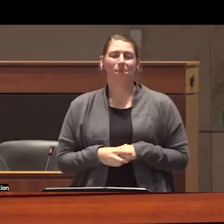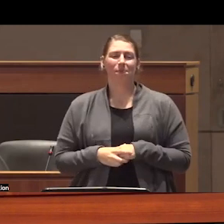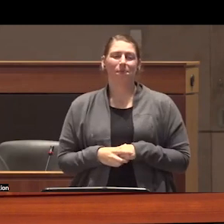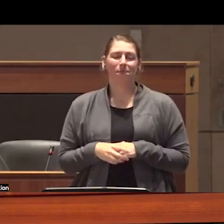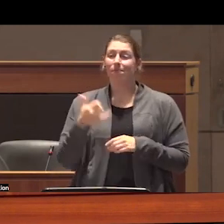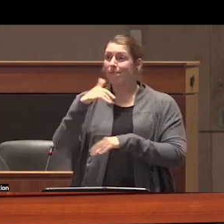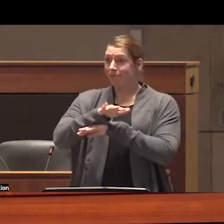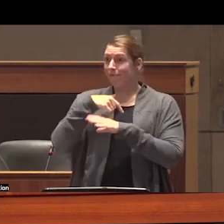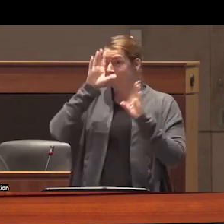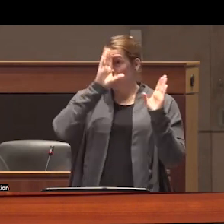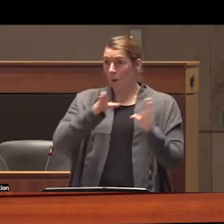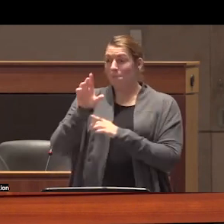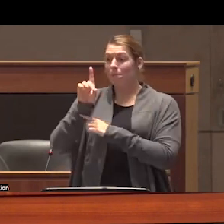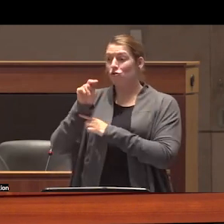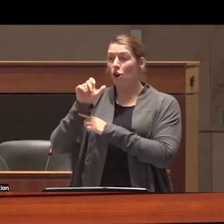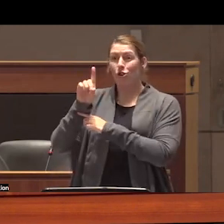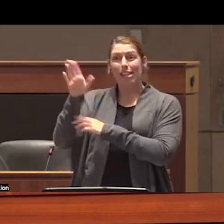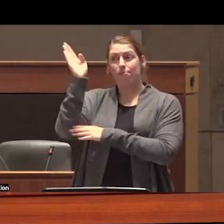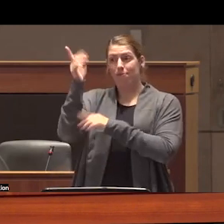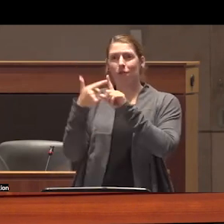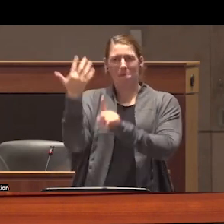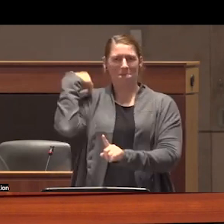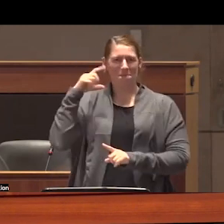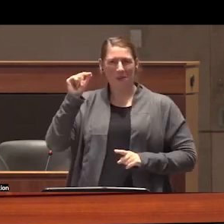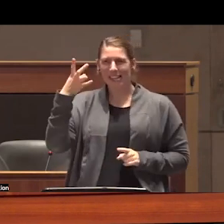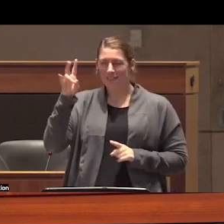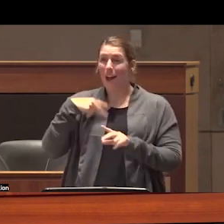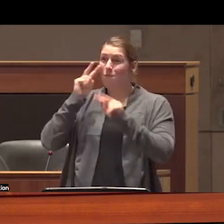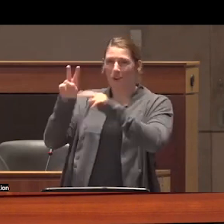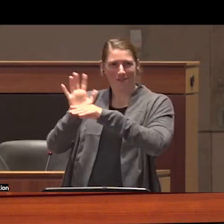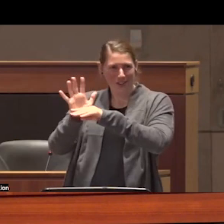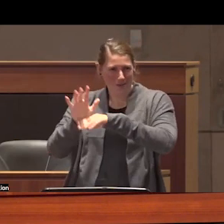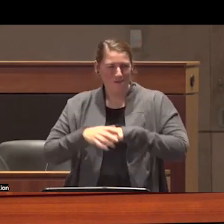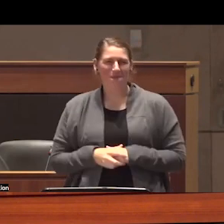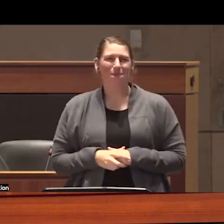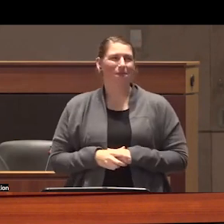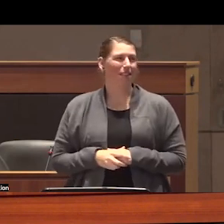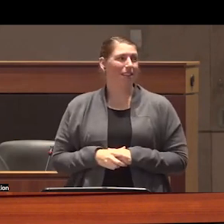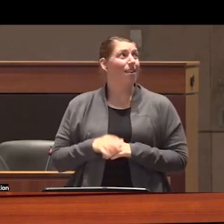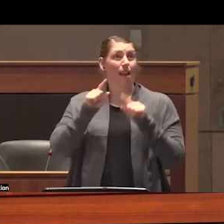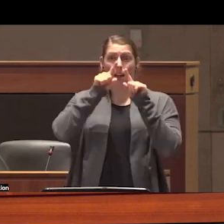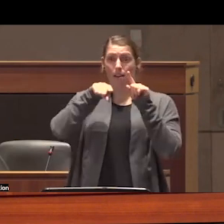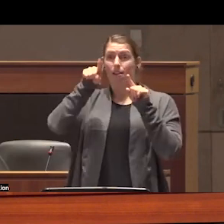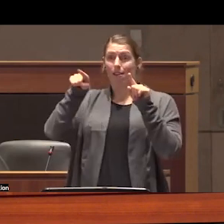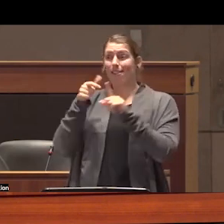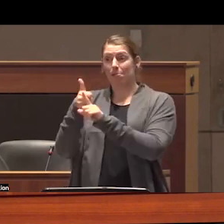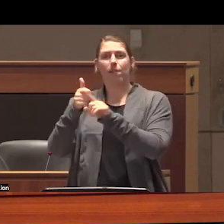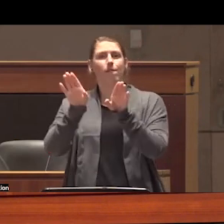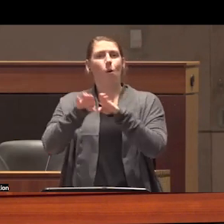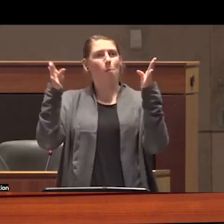I watched Donald's talk uh from 2017 and this is a graph that he opened with and I've also chosen